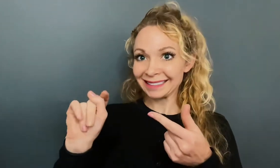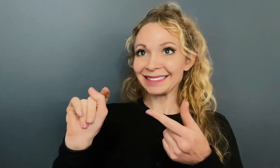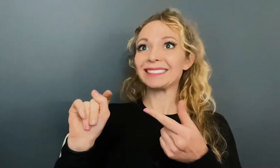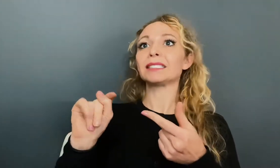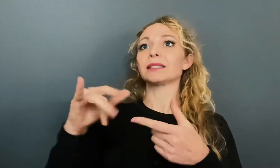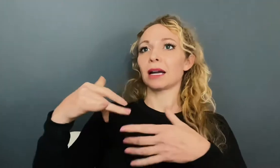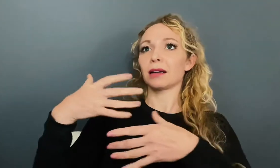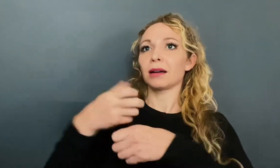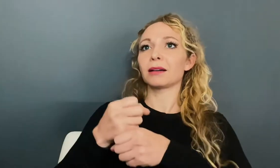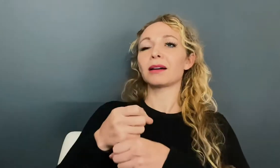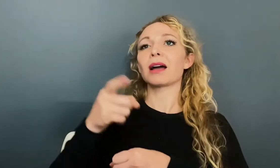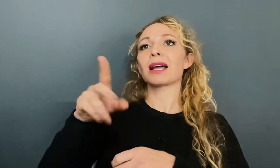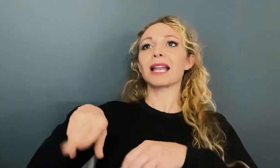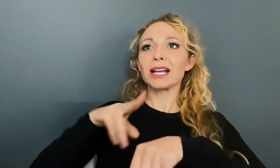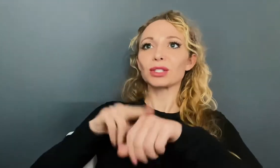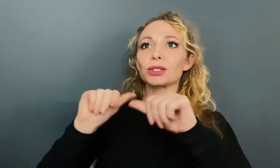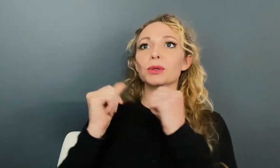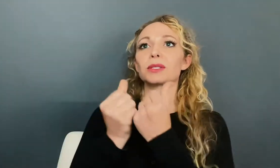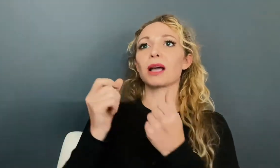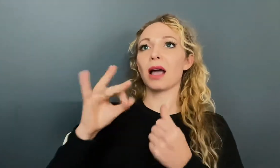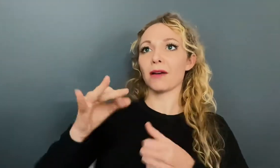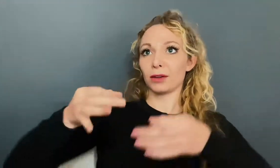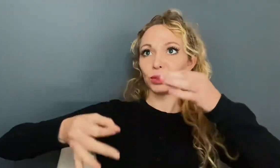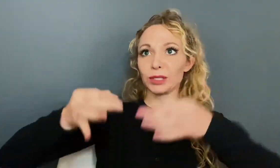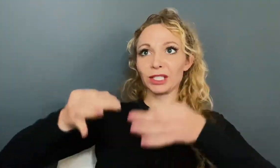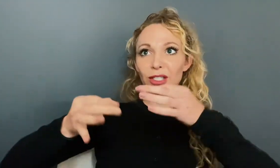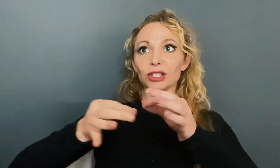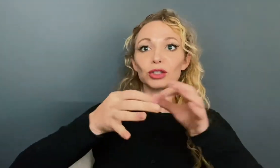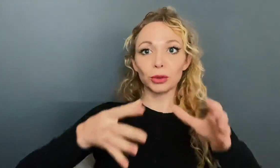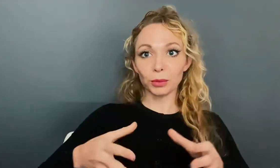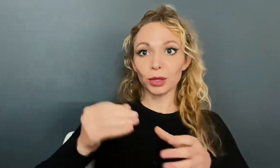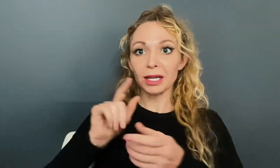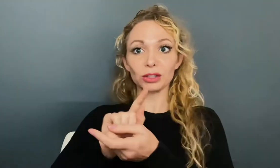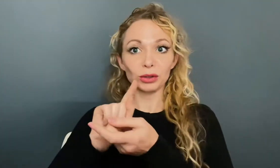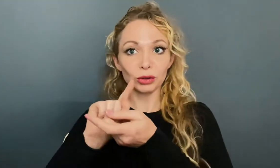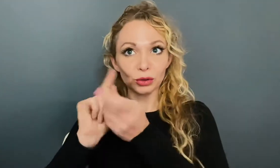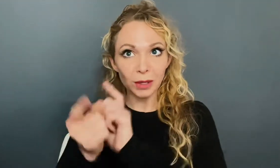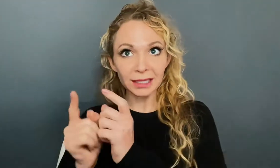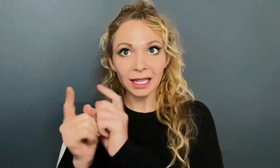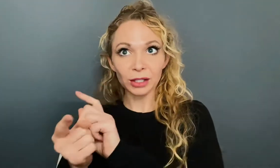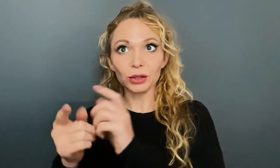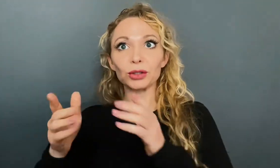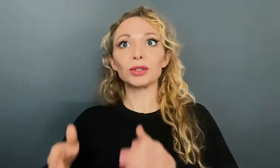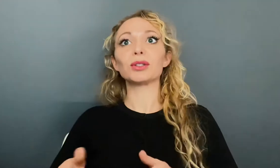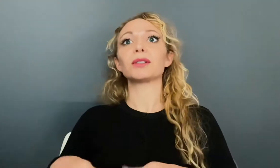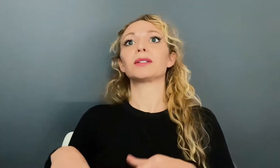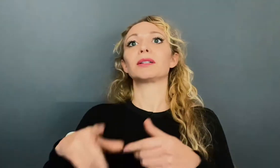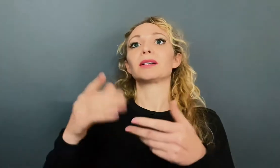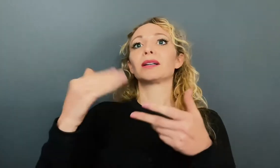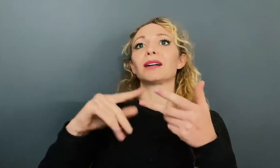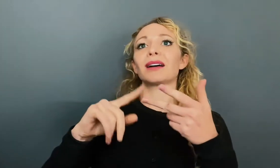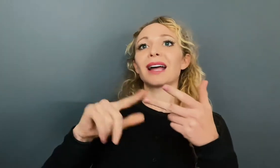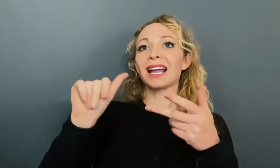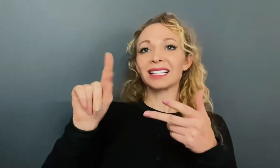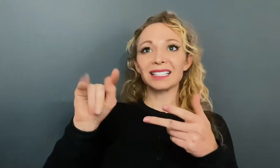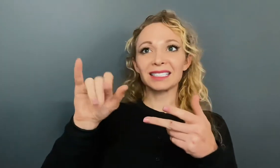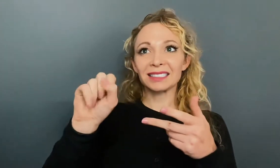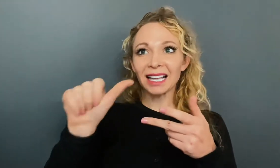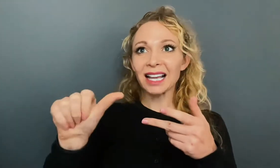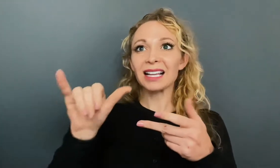which is the National Association of Judiciary Interpreters and Translators. Next, we have